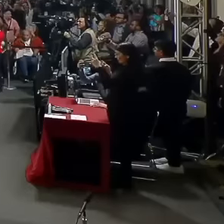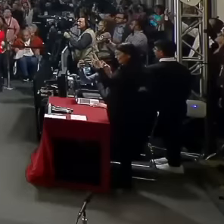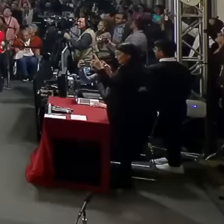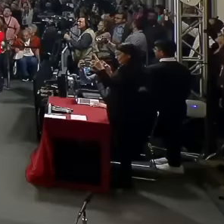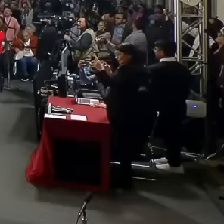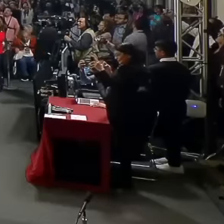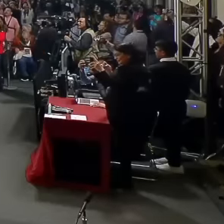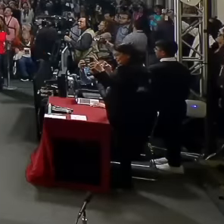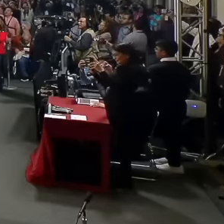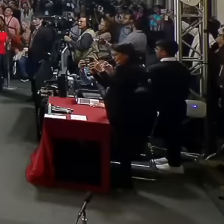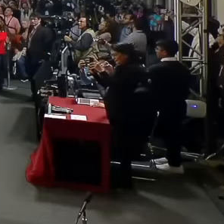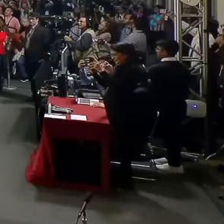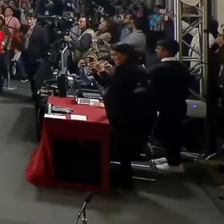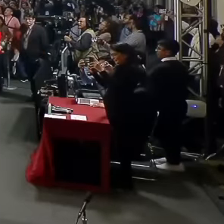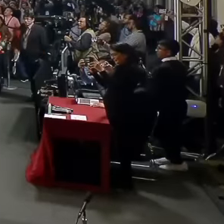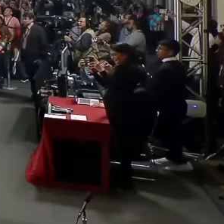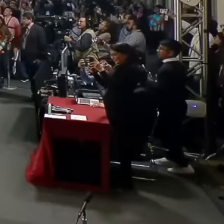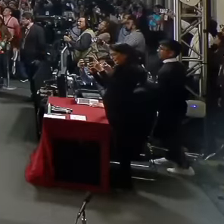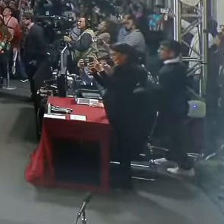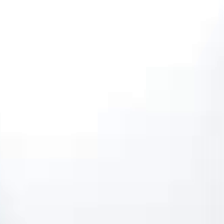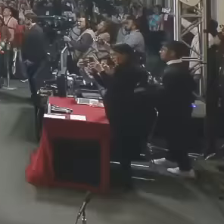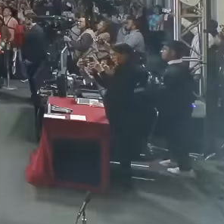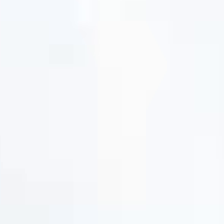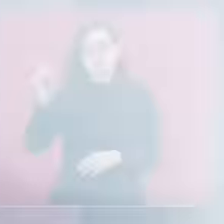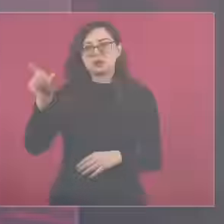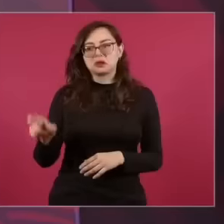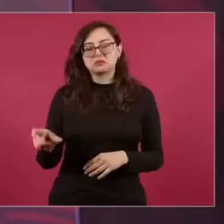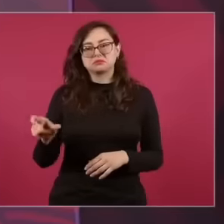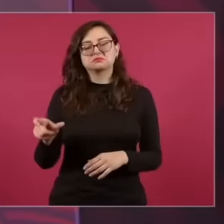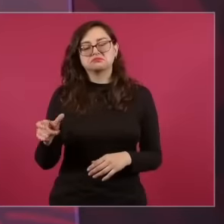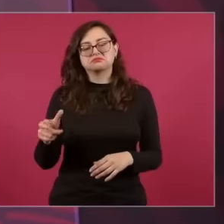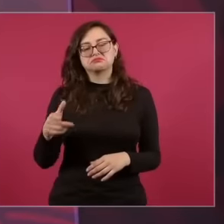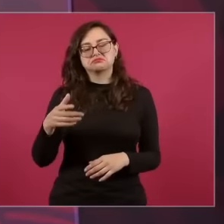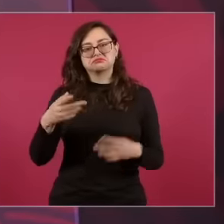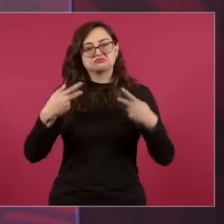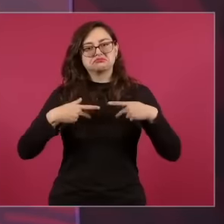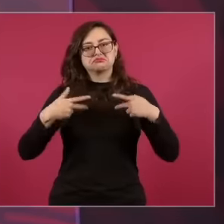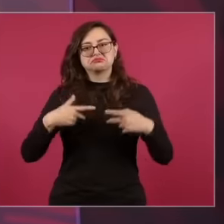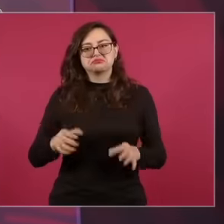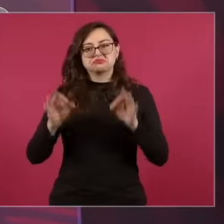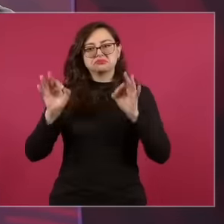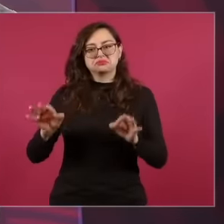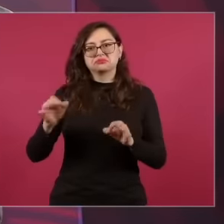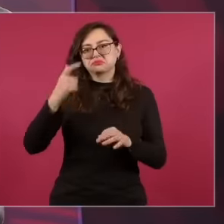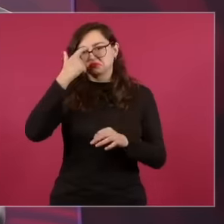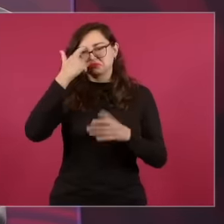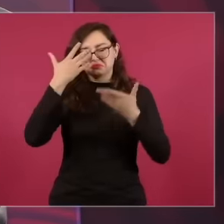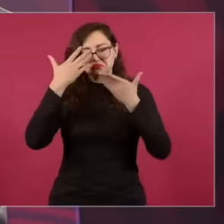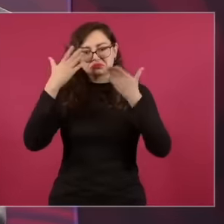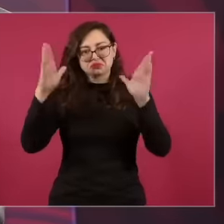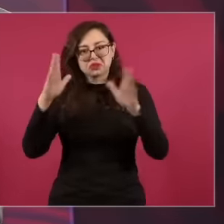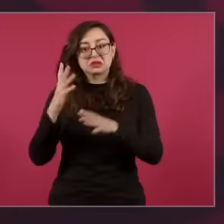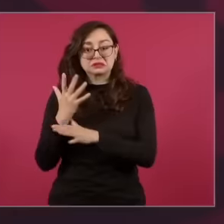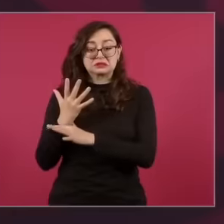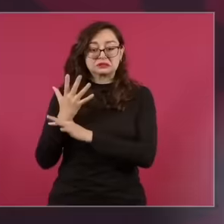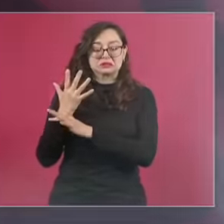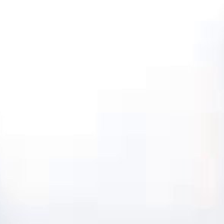a fundamental role in the transformations and recalled that it must be closer to the people